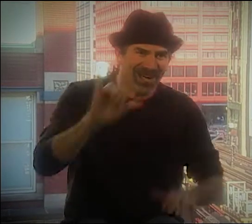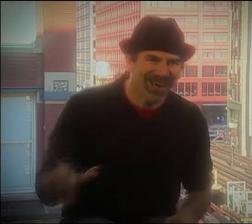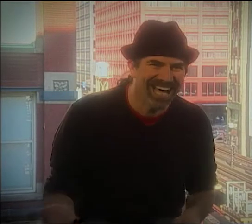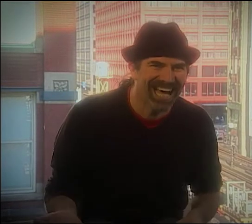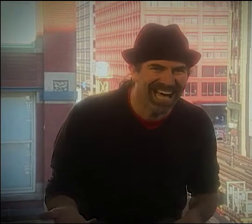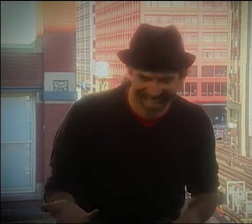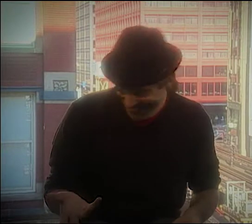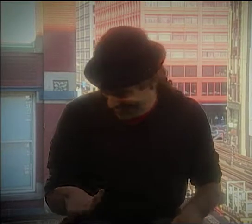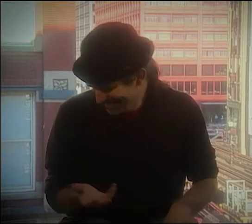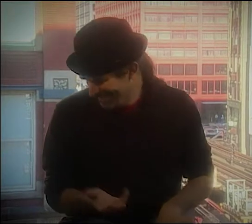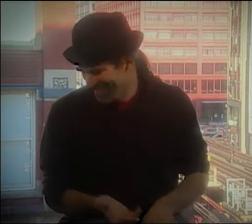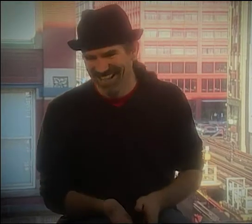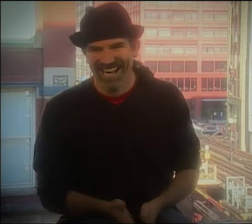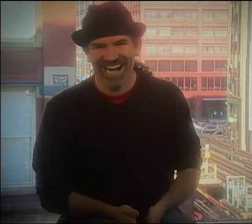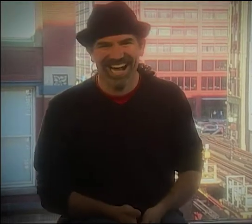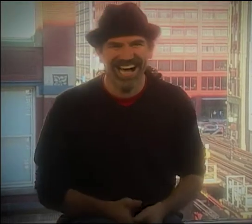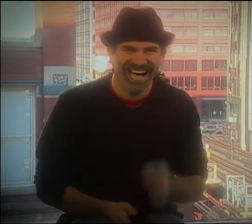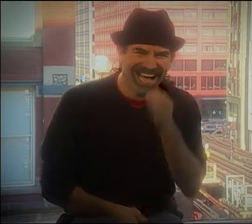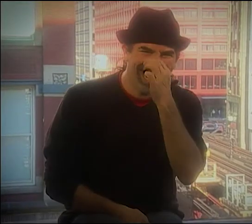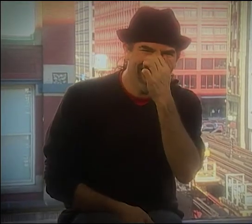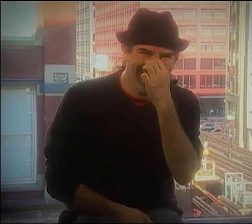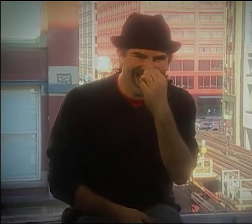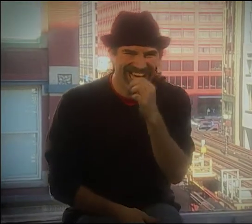AND ARROGANT. HA HA HA!